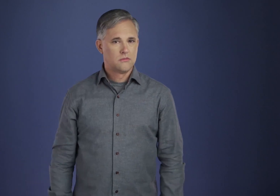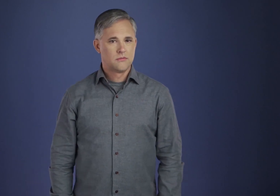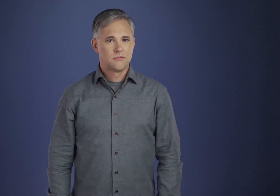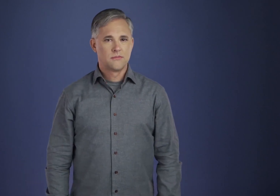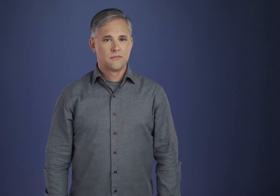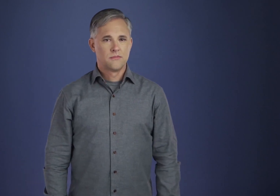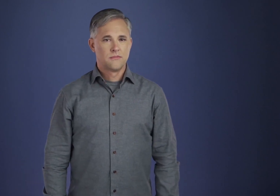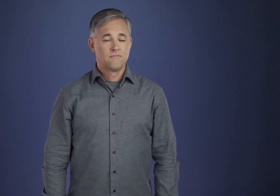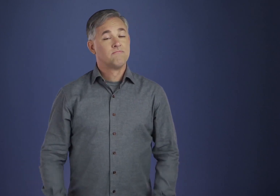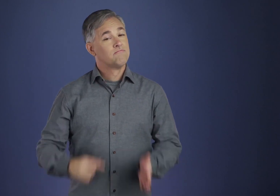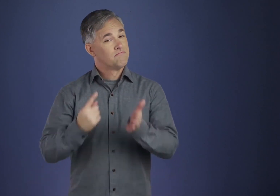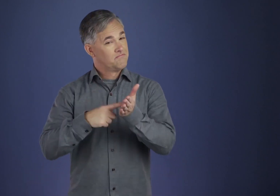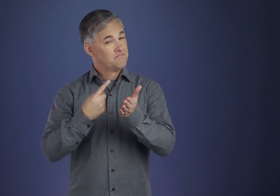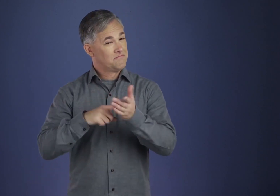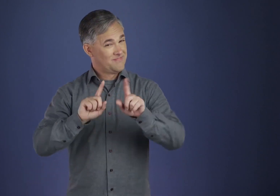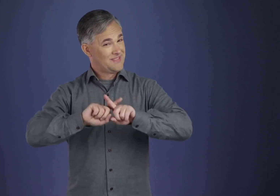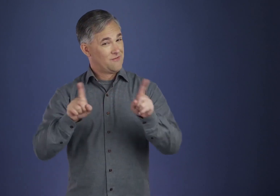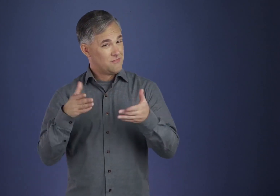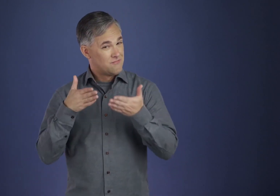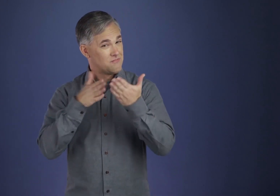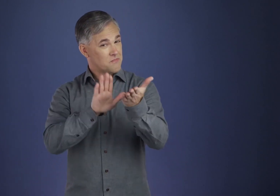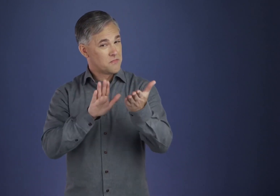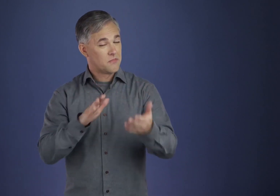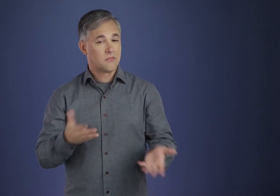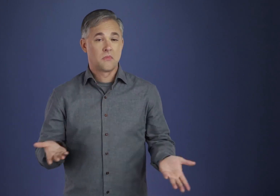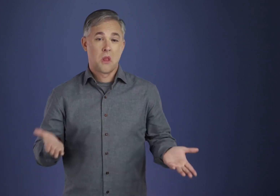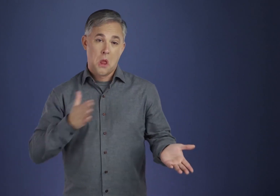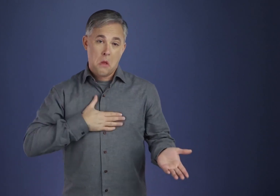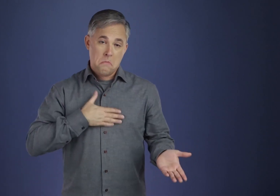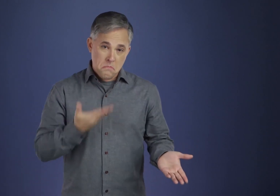Sometimes we took a slightly different tack.